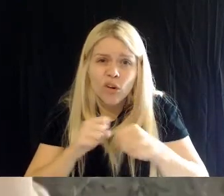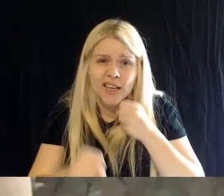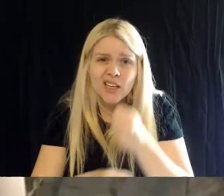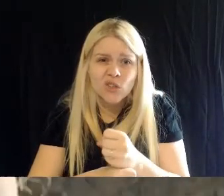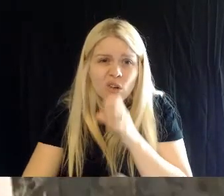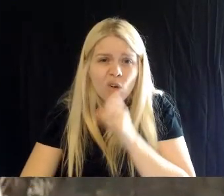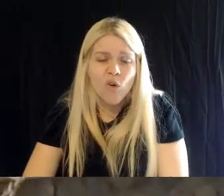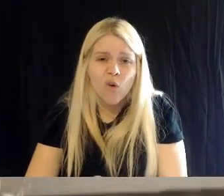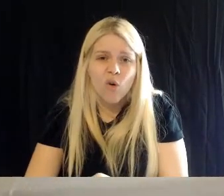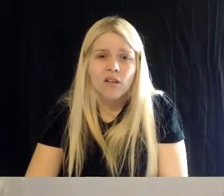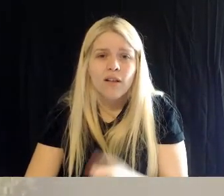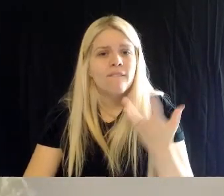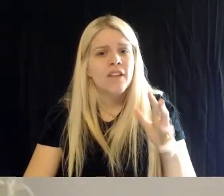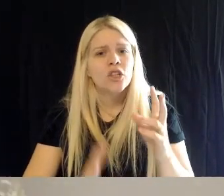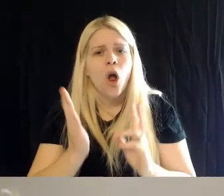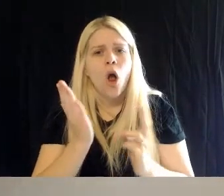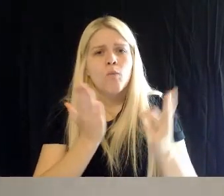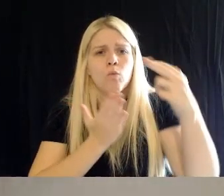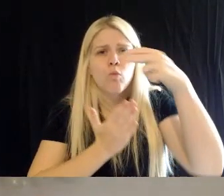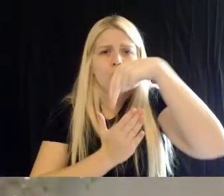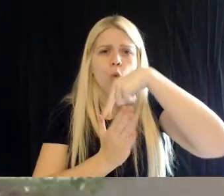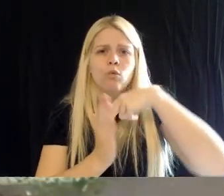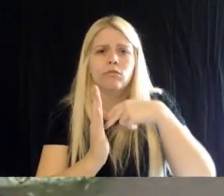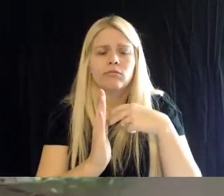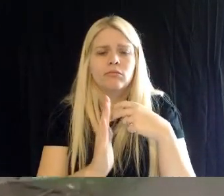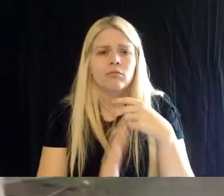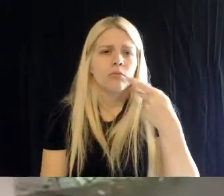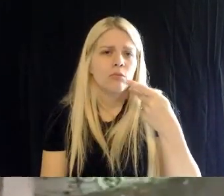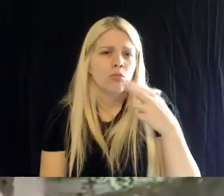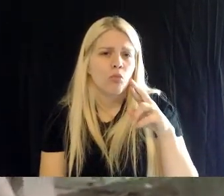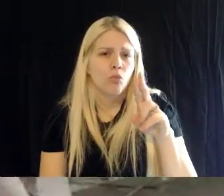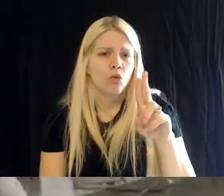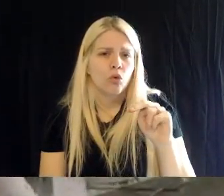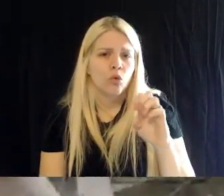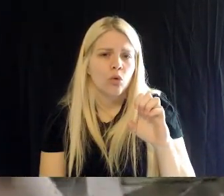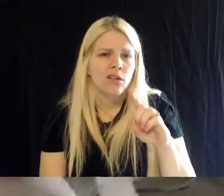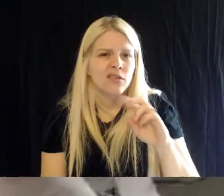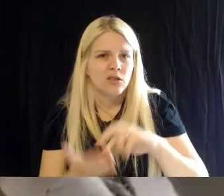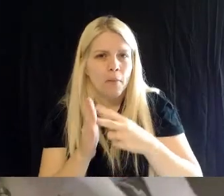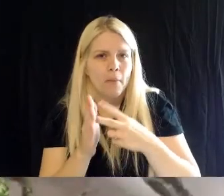they've been pruned so they stay within the space. Naturally, a tree would